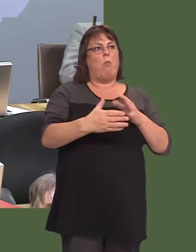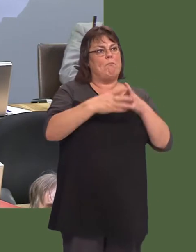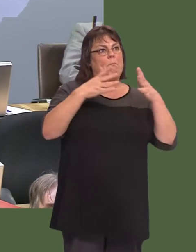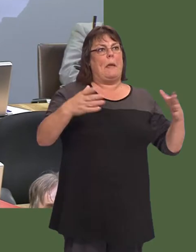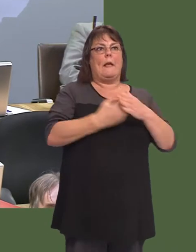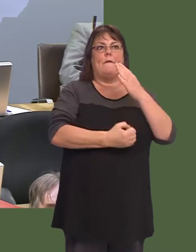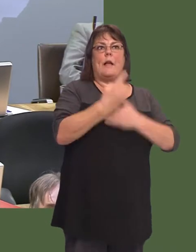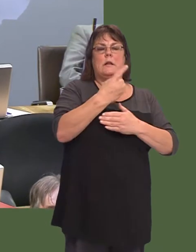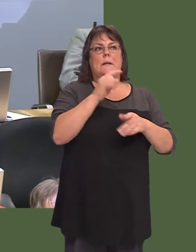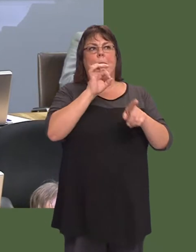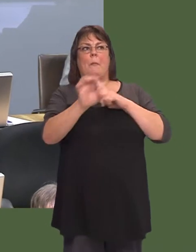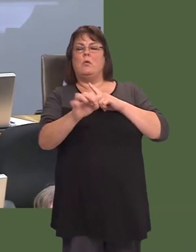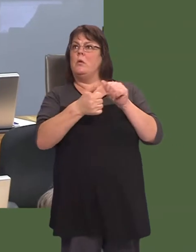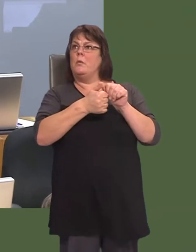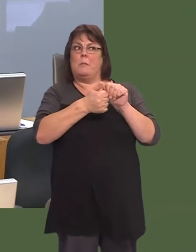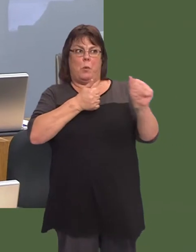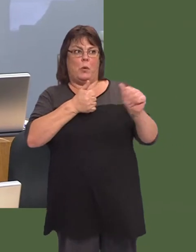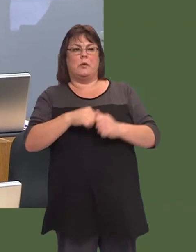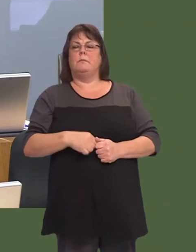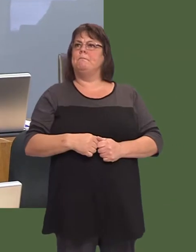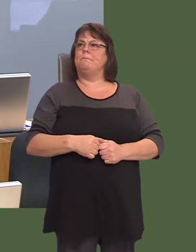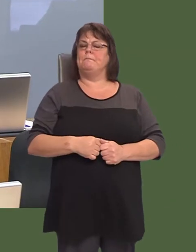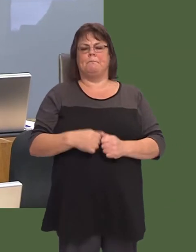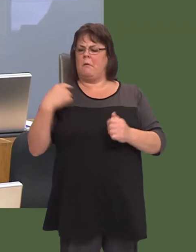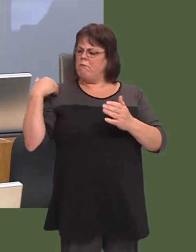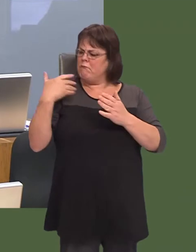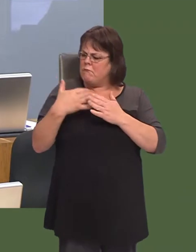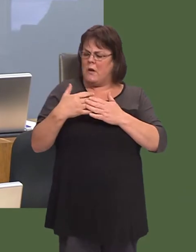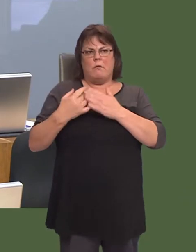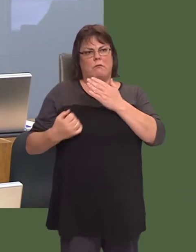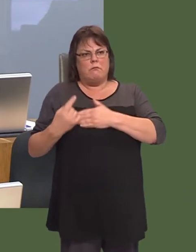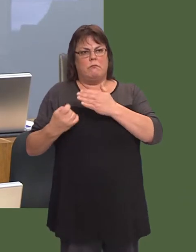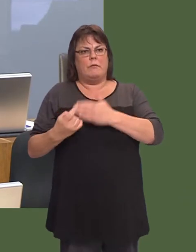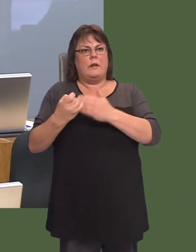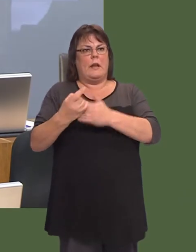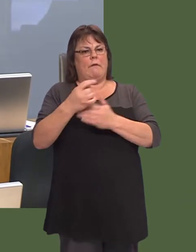I think thatís a key partnership, and these sorts of achievements produce a gift that